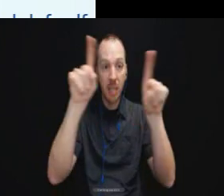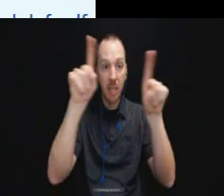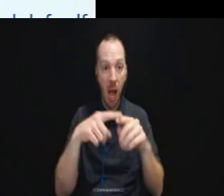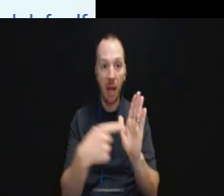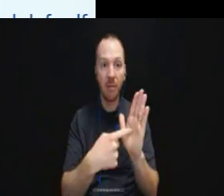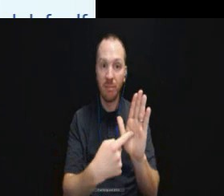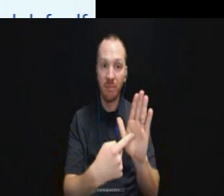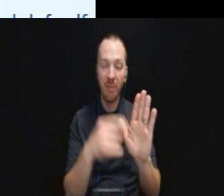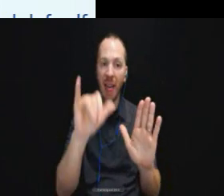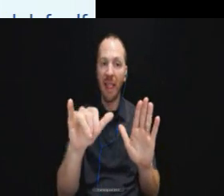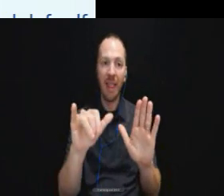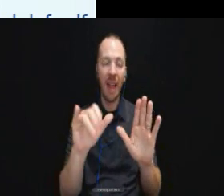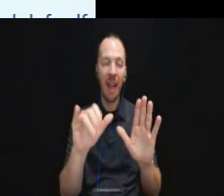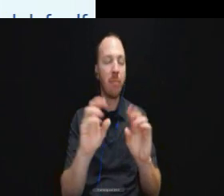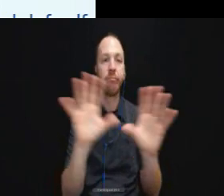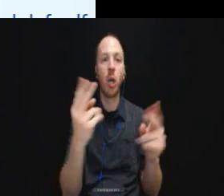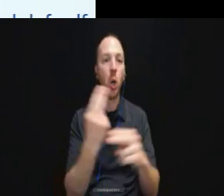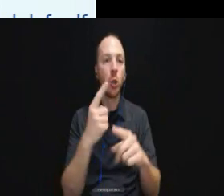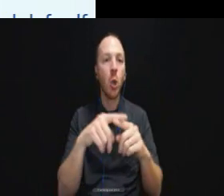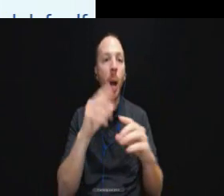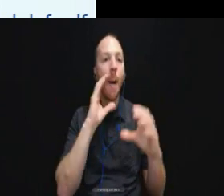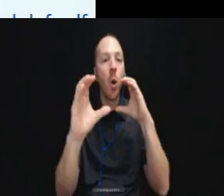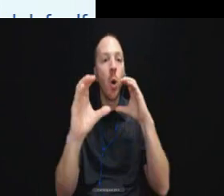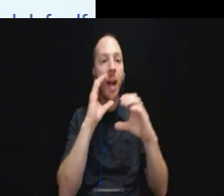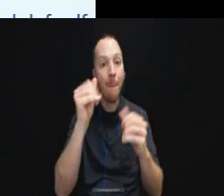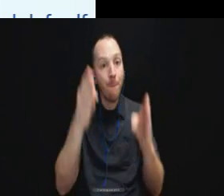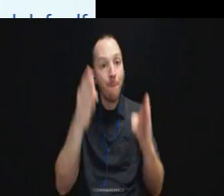That could be used to communicate that the person ran a stop sign.